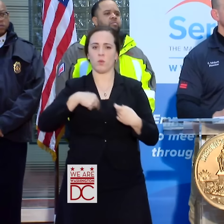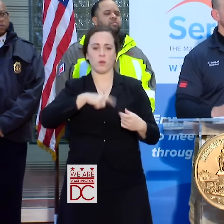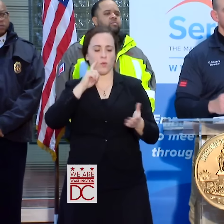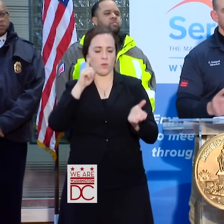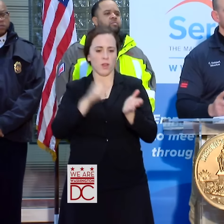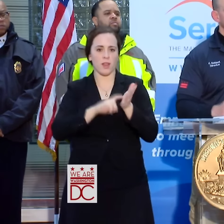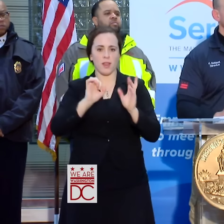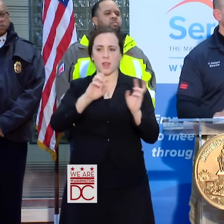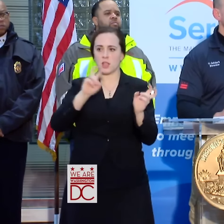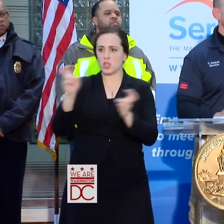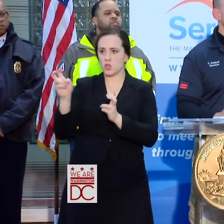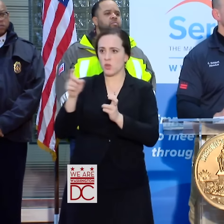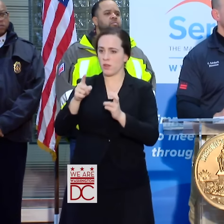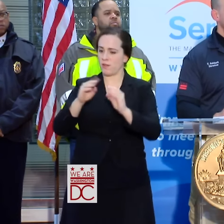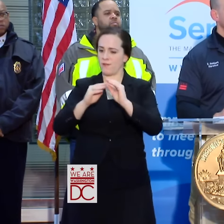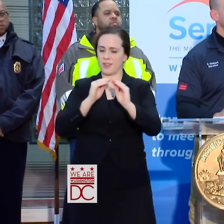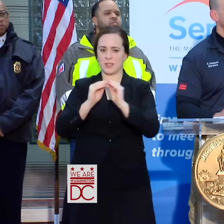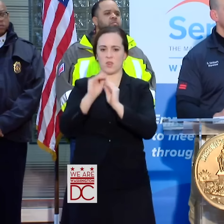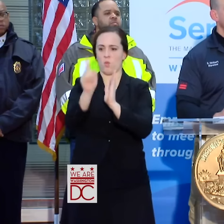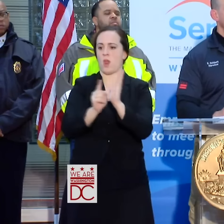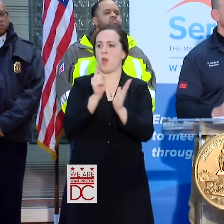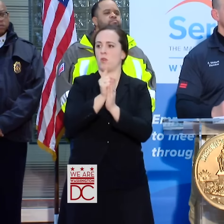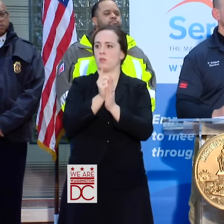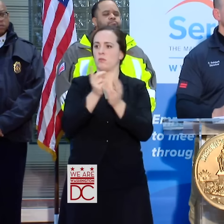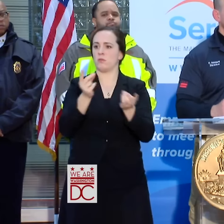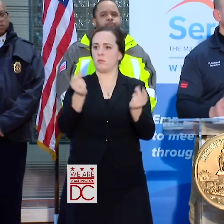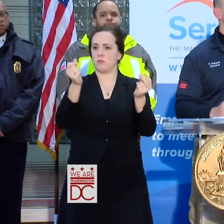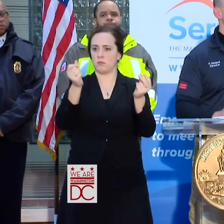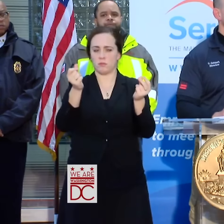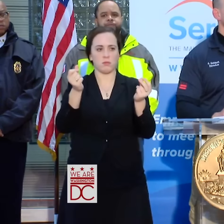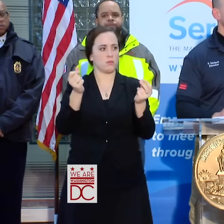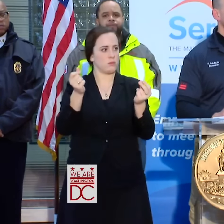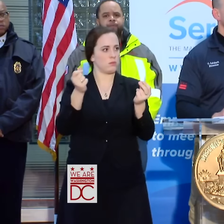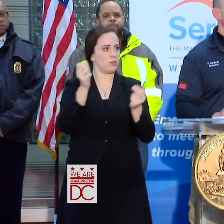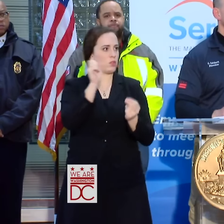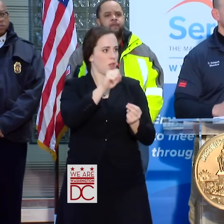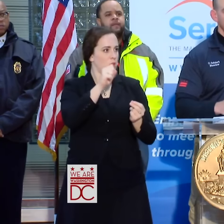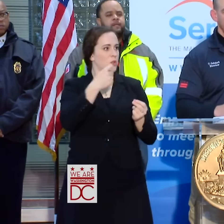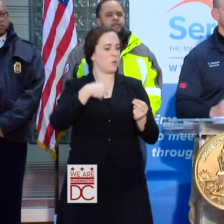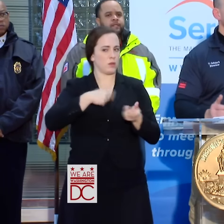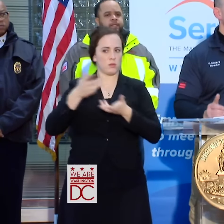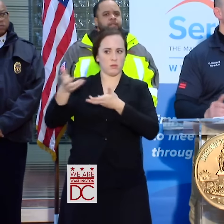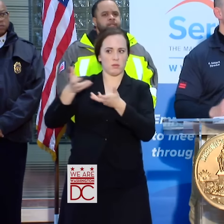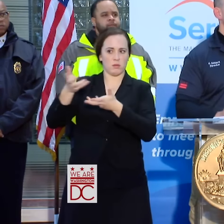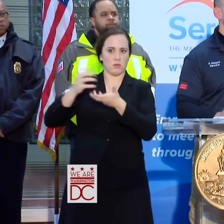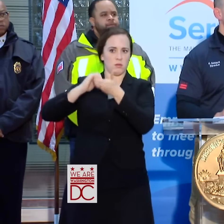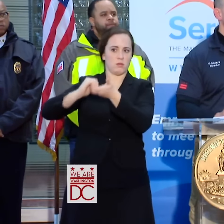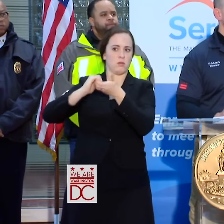AND THEY WERE ABLE TO RECTIFY THAT WITHIN AN HOUR. SO YES, WE ARE WITH PEPCO THE WHOLE WAY.